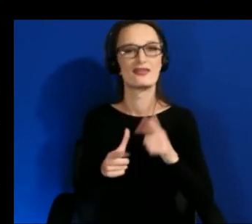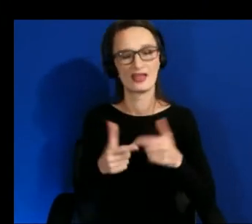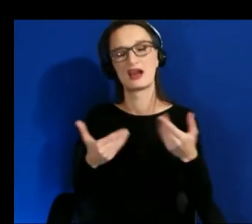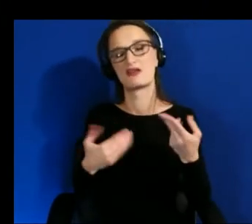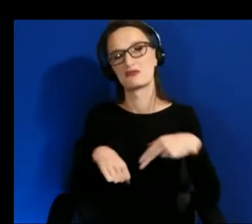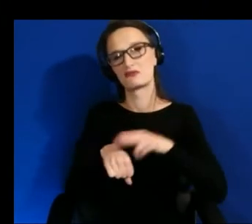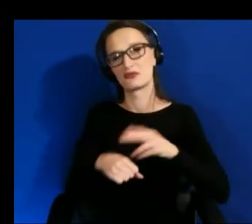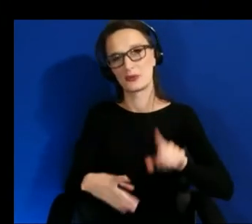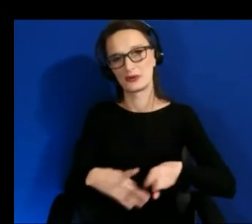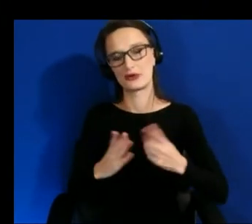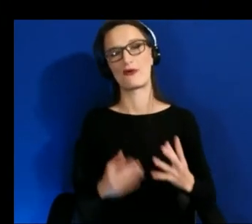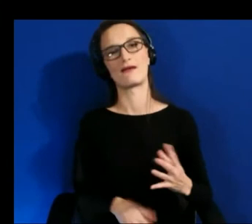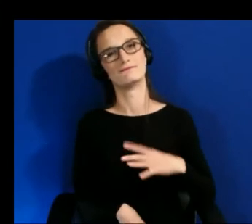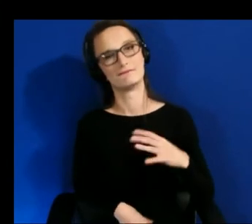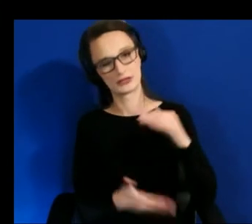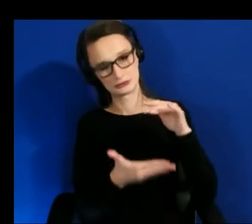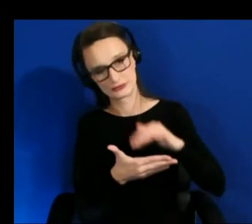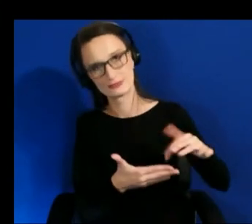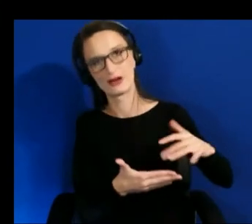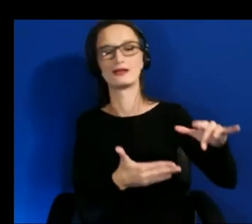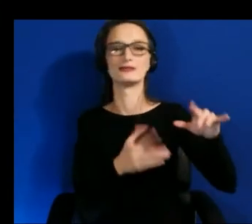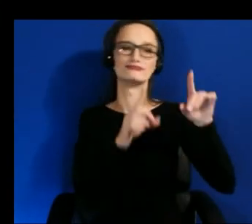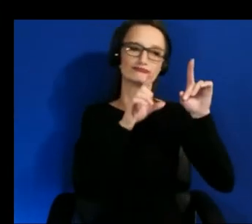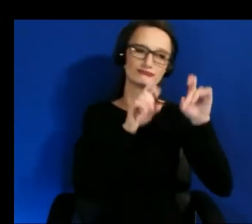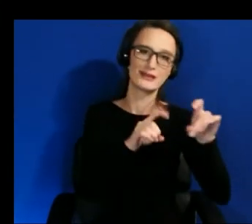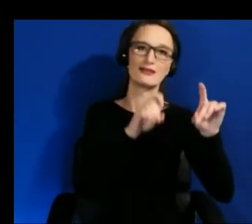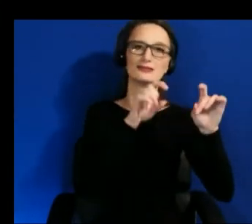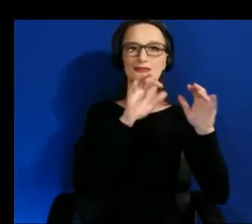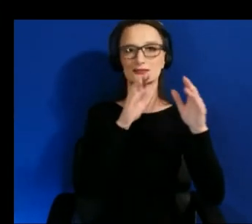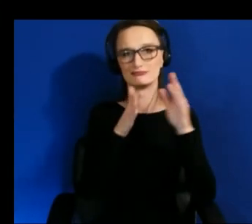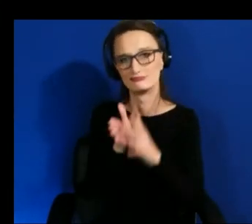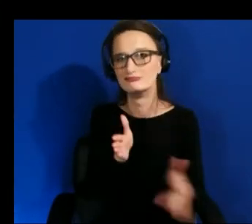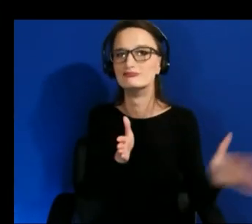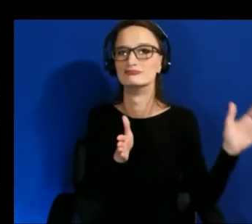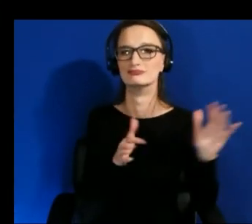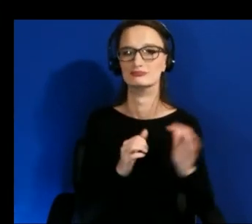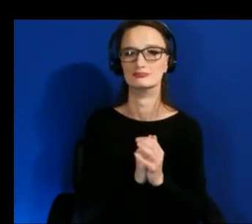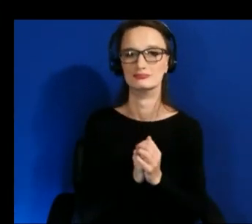know procedures and all that data collection and everything and the findings from that uh